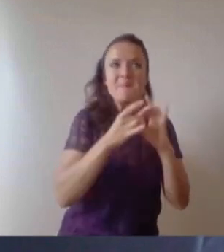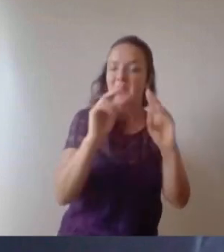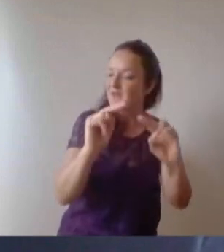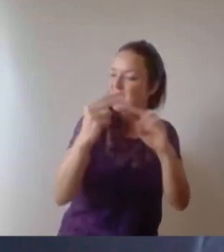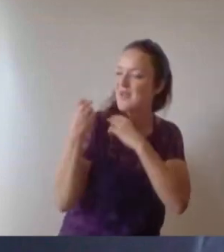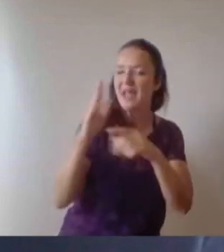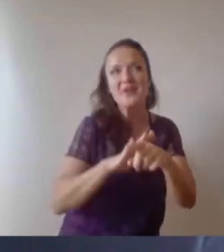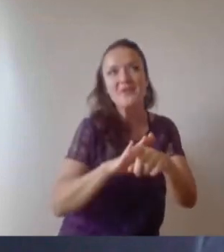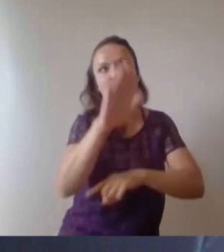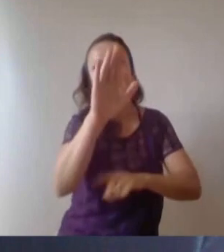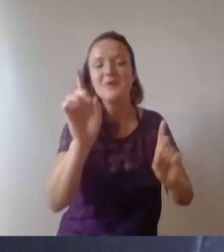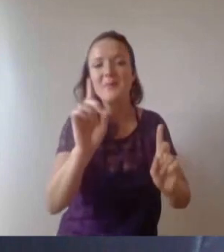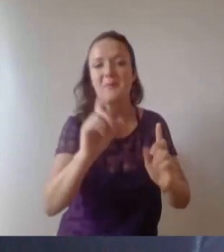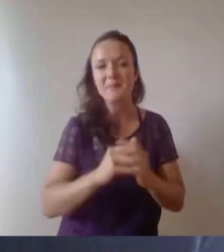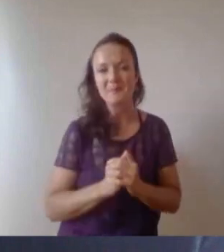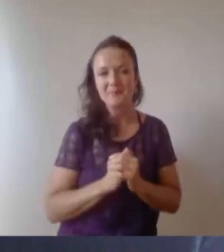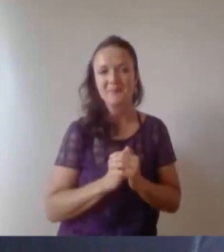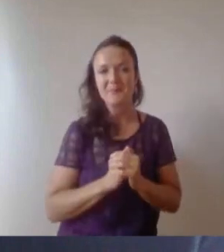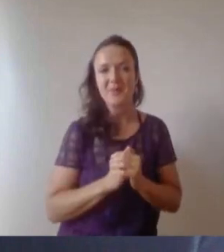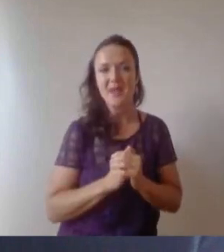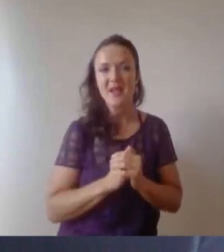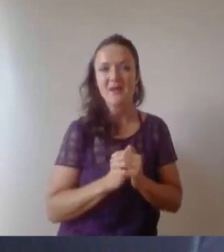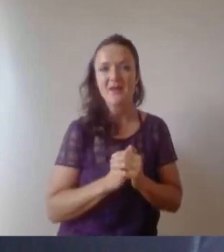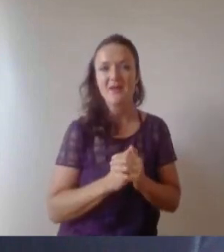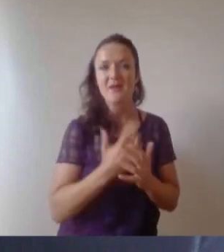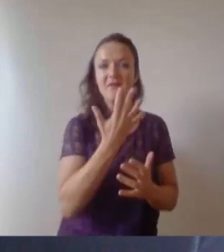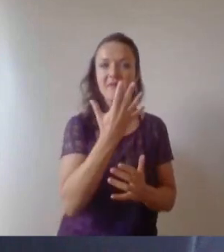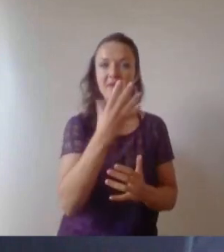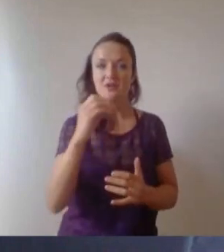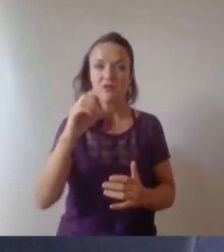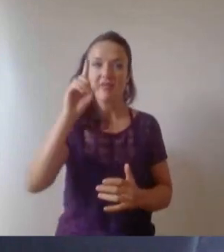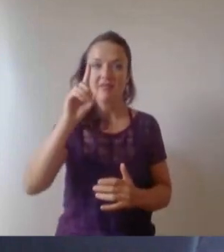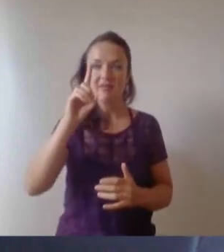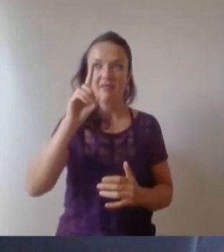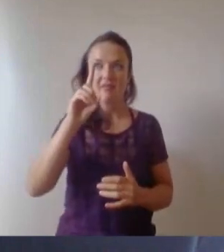undergraduate and postgraduate, are finishing their studies in Bristol this Summer. Today it's the turn of the Faculty of